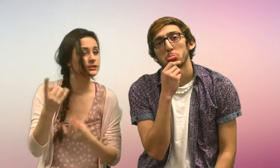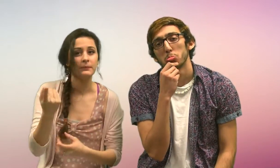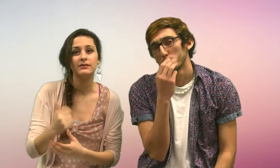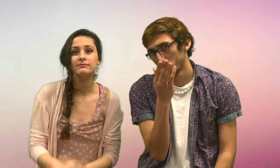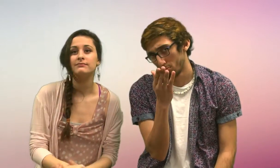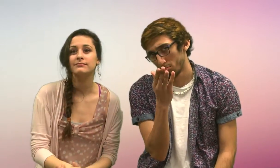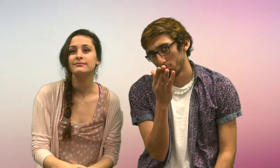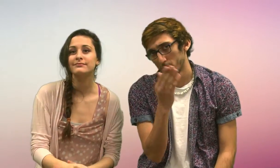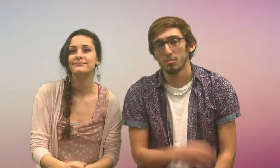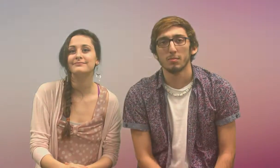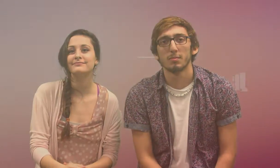Here it is.